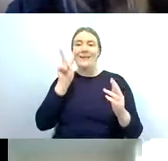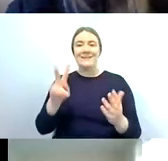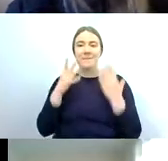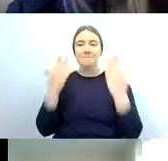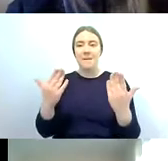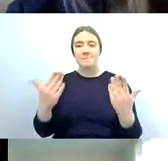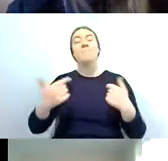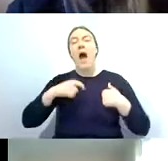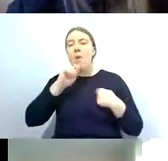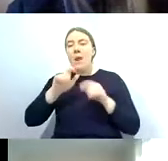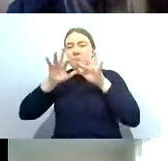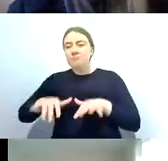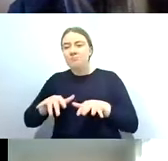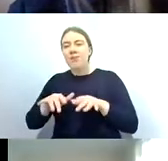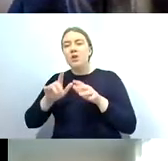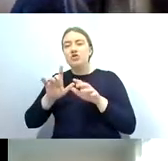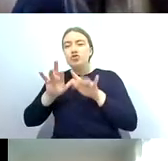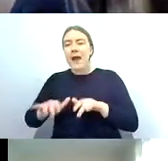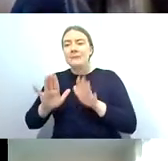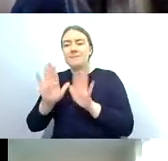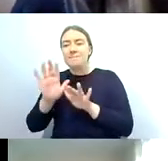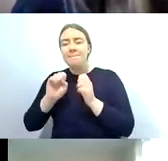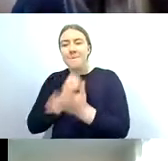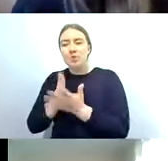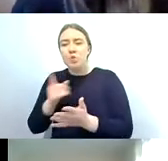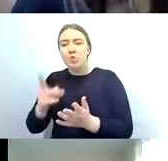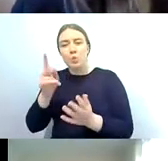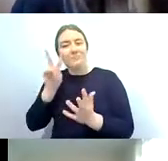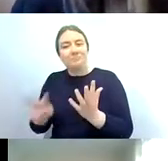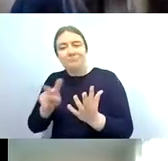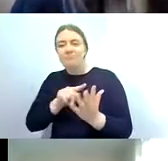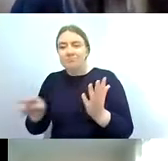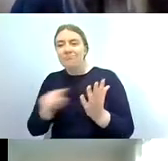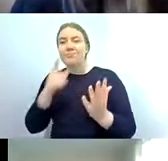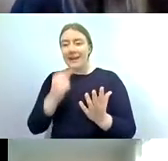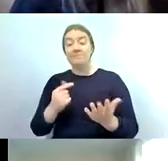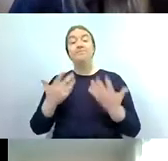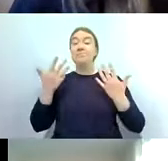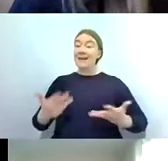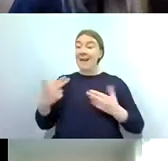for you for your reference so i'm now going to pass over to our speaker this evening rachel